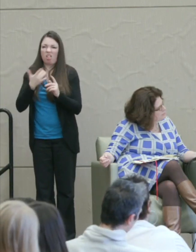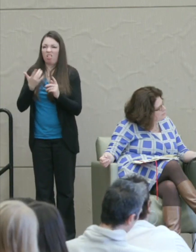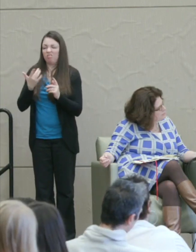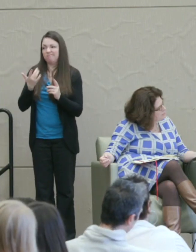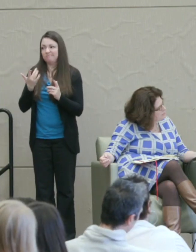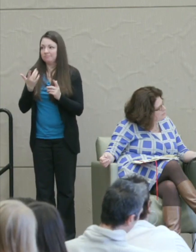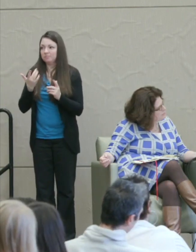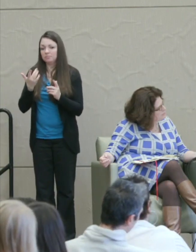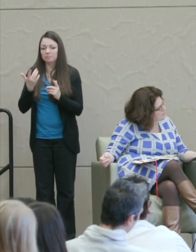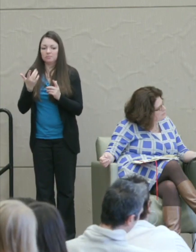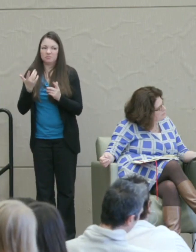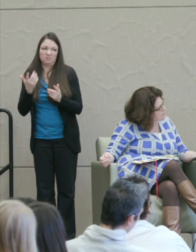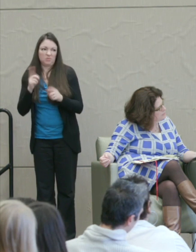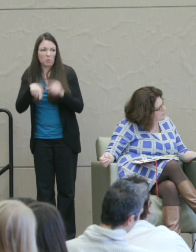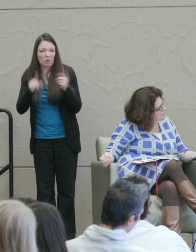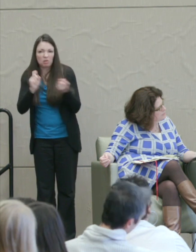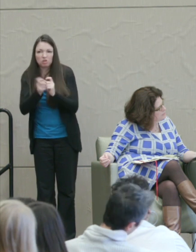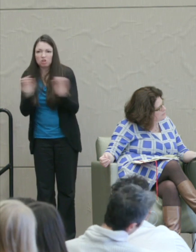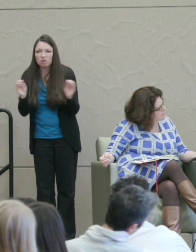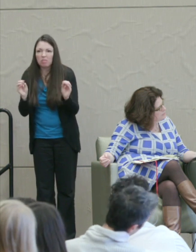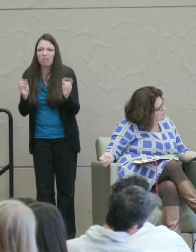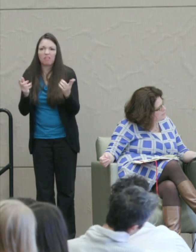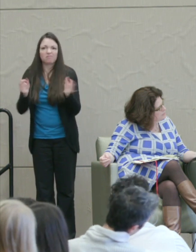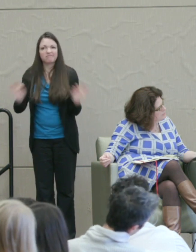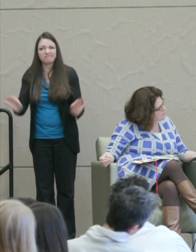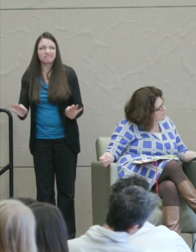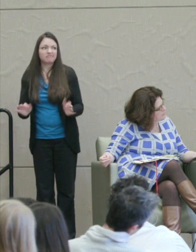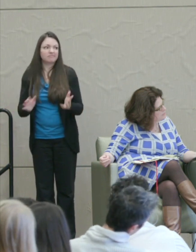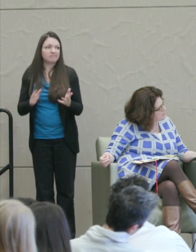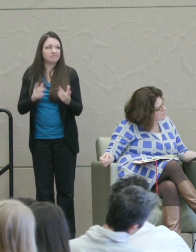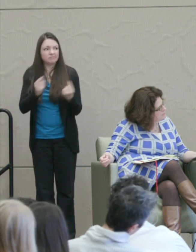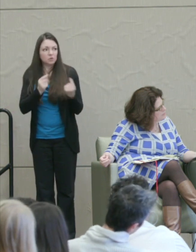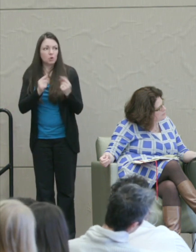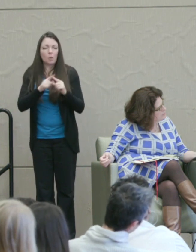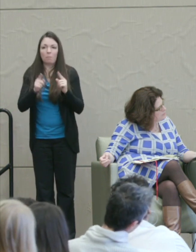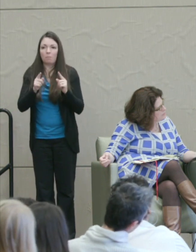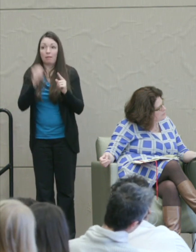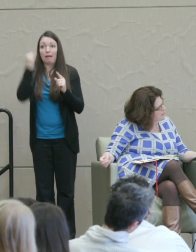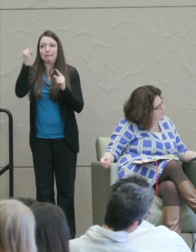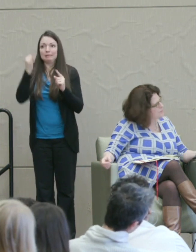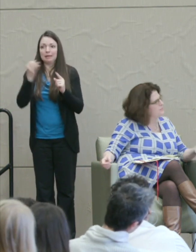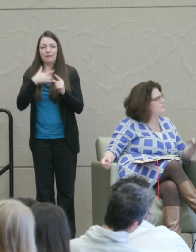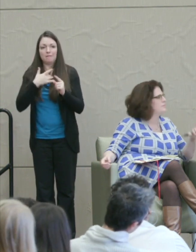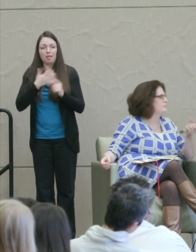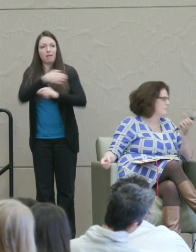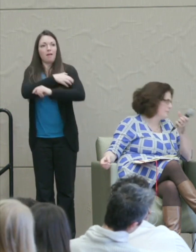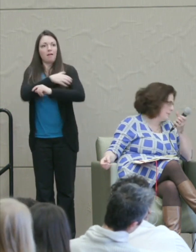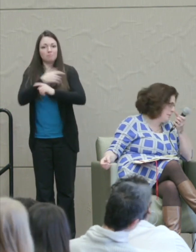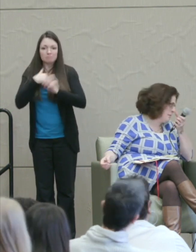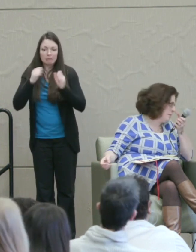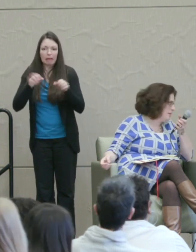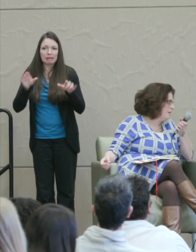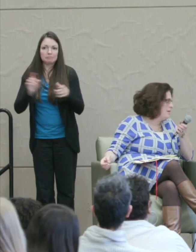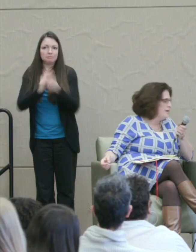can't change anything.” But then the idea, “yes, yes, we can change them.” So there're all those things to talk about.